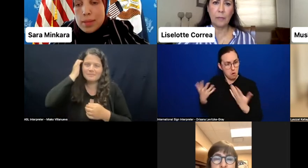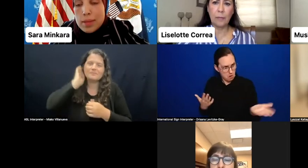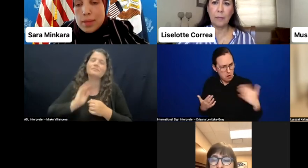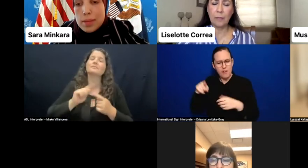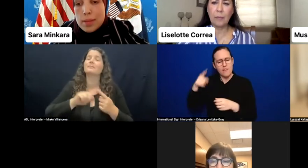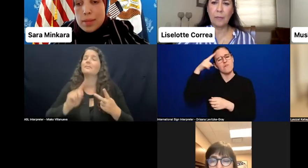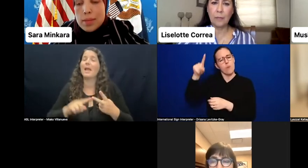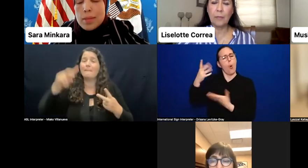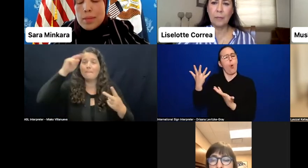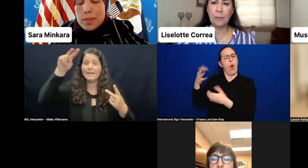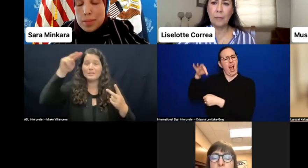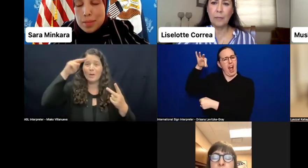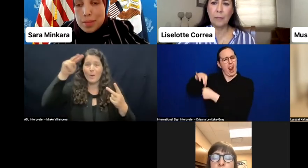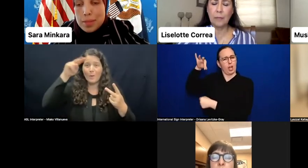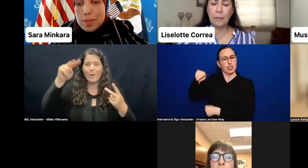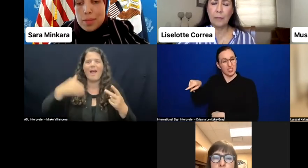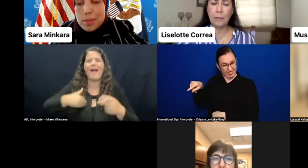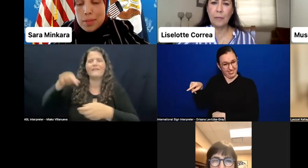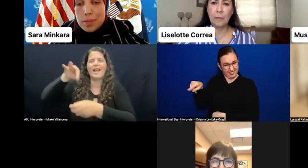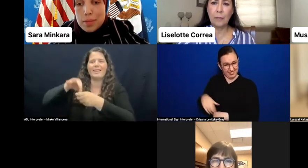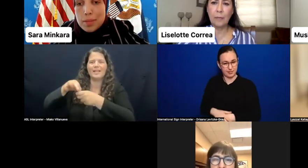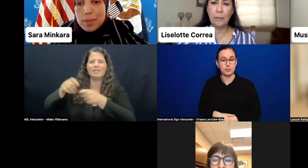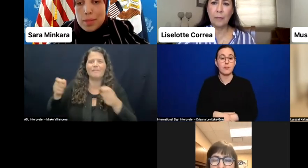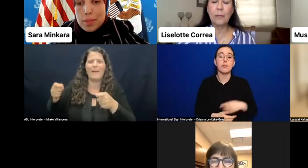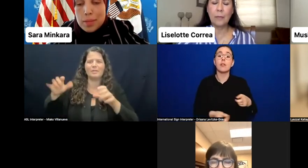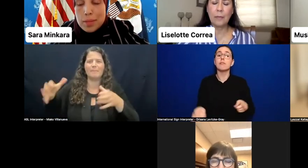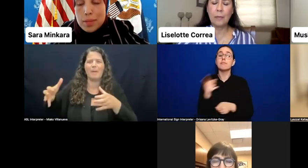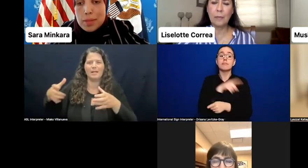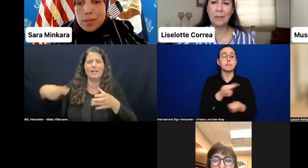management body which recruited more than 1,500 persons